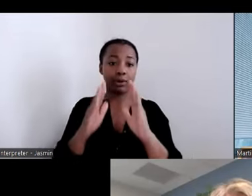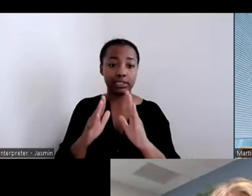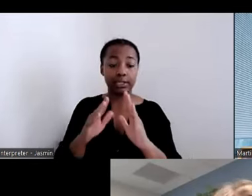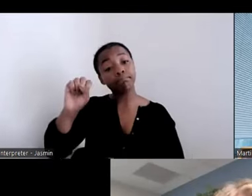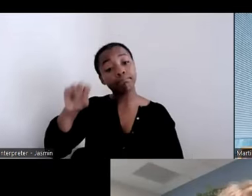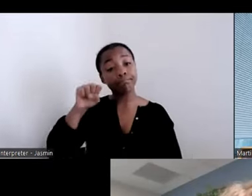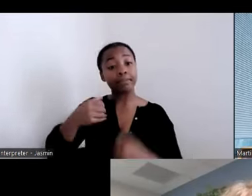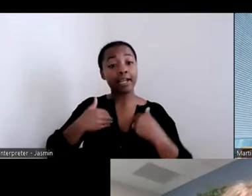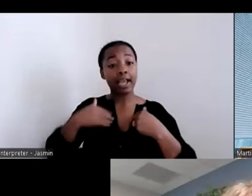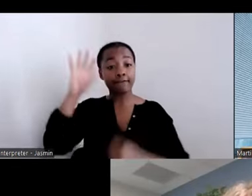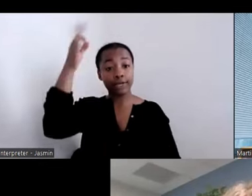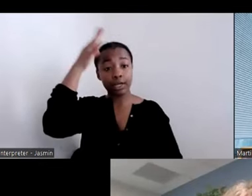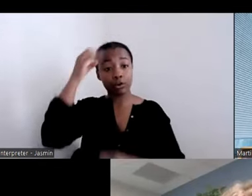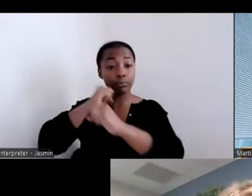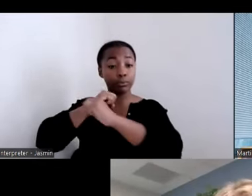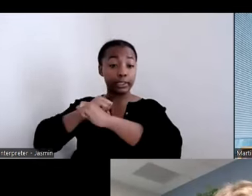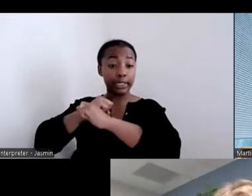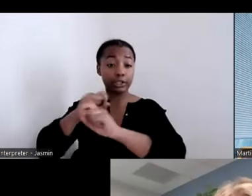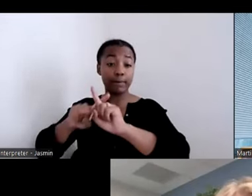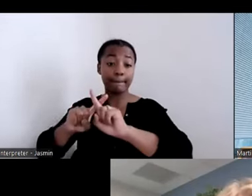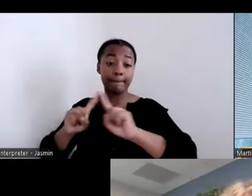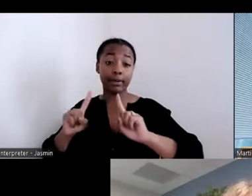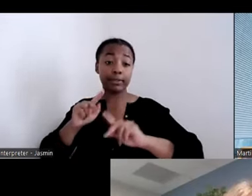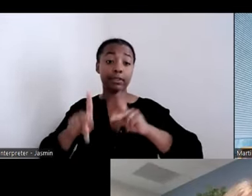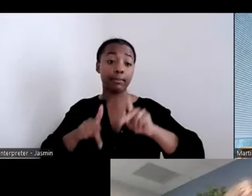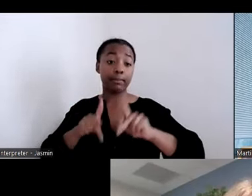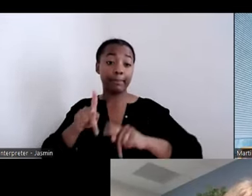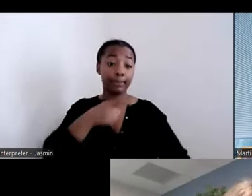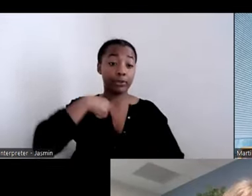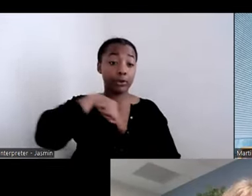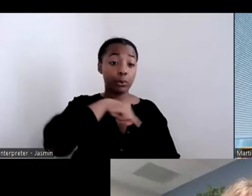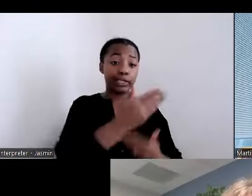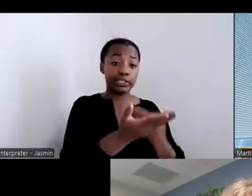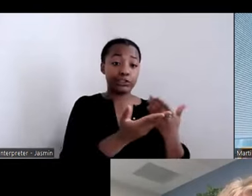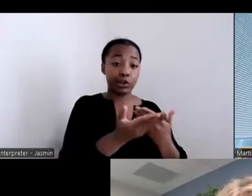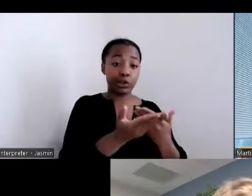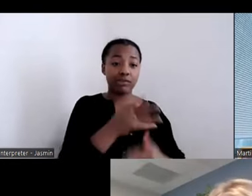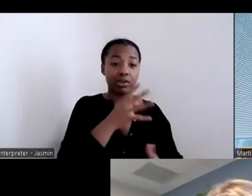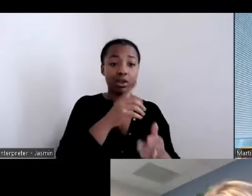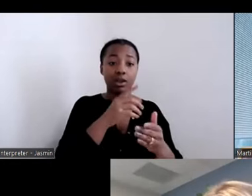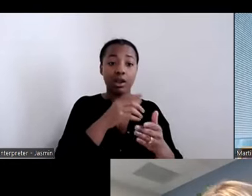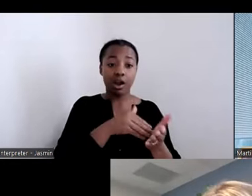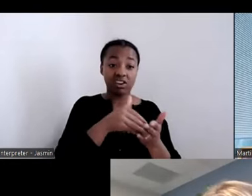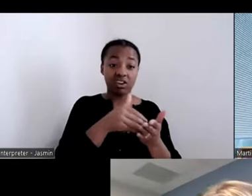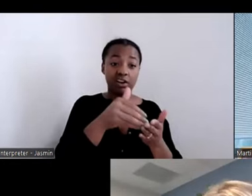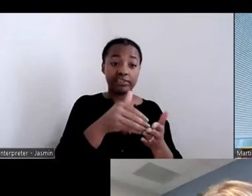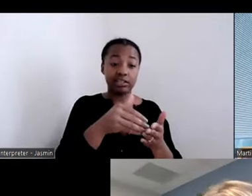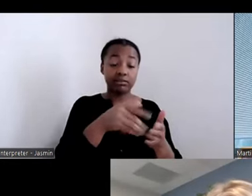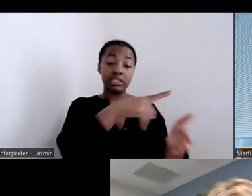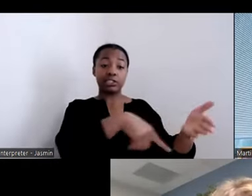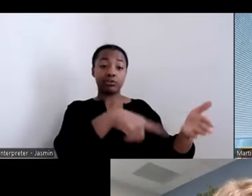the people we serve are often discriminated or marginalized in housing and we are